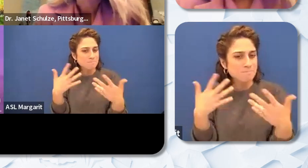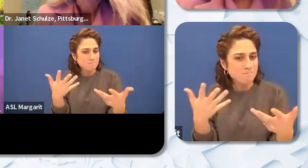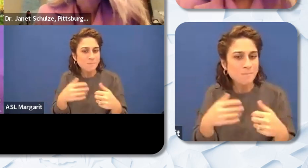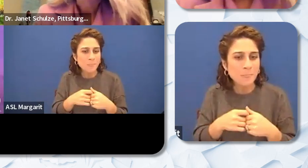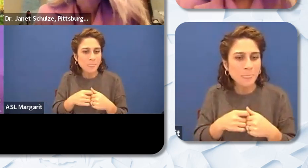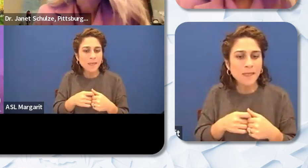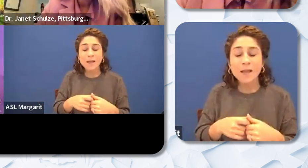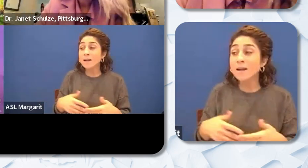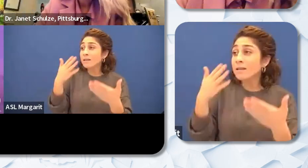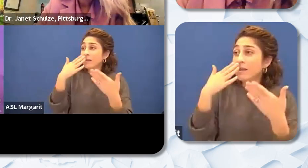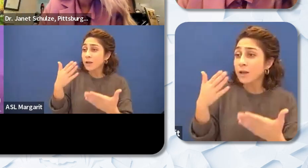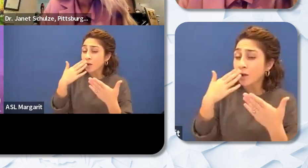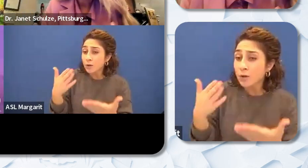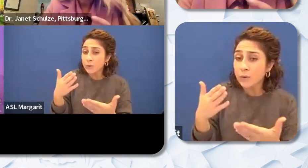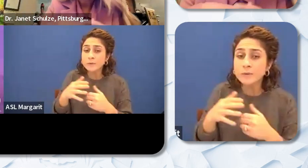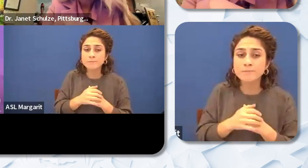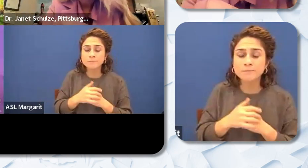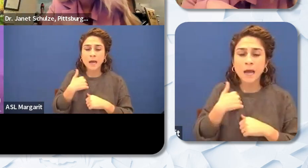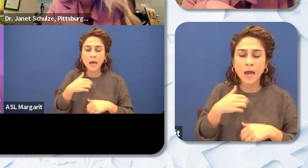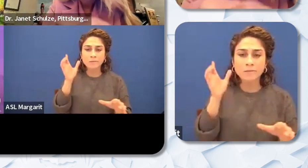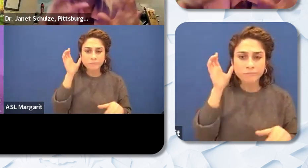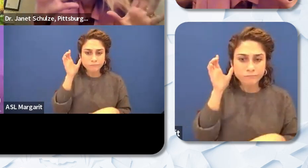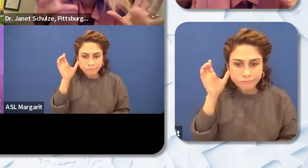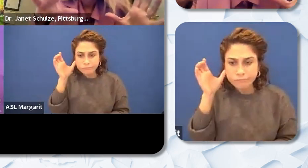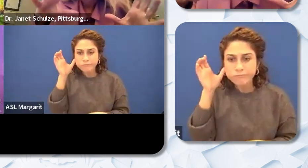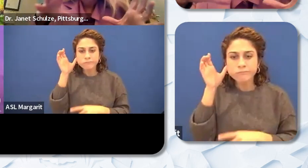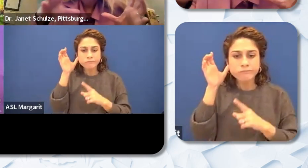Dr. Janet Schulze: Thank you. You know I was listening to Dr. Stewart the word intentional and